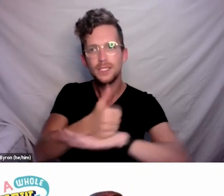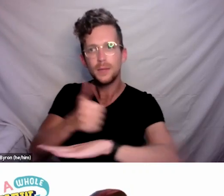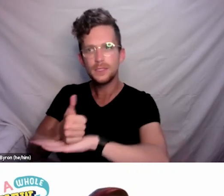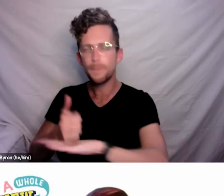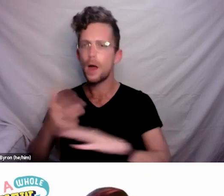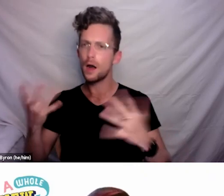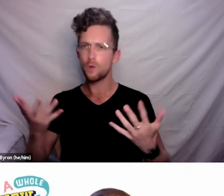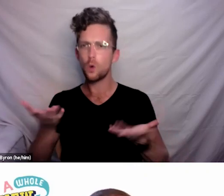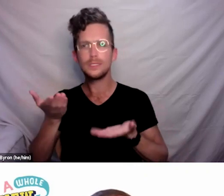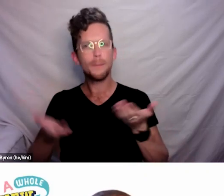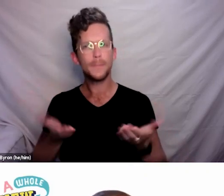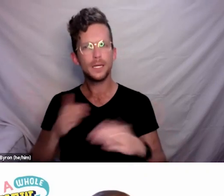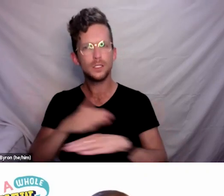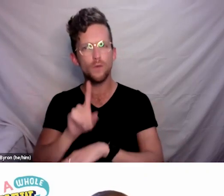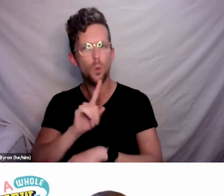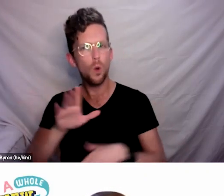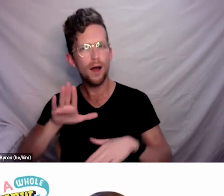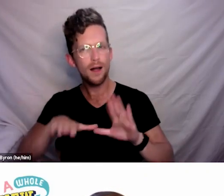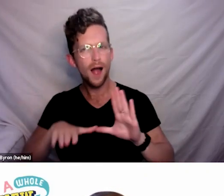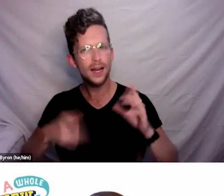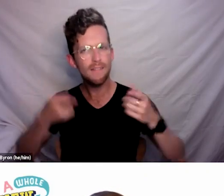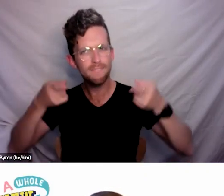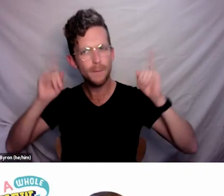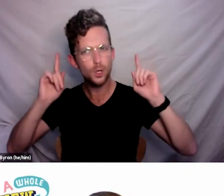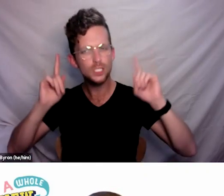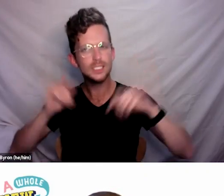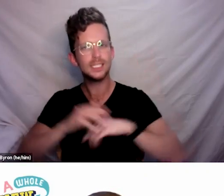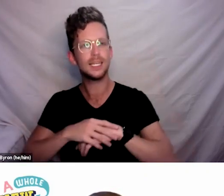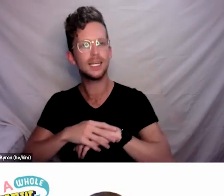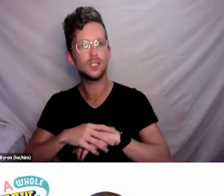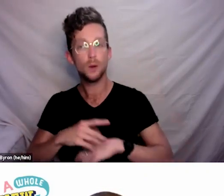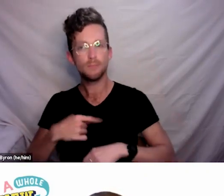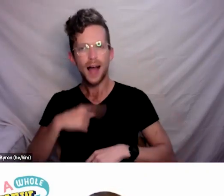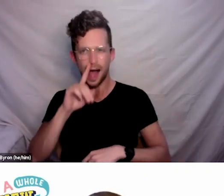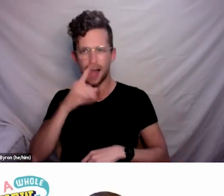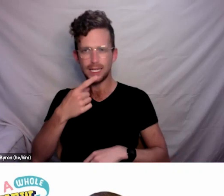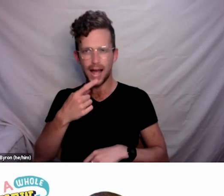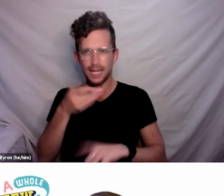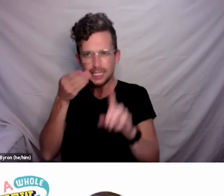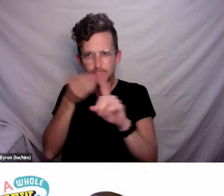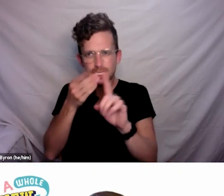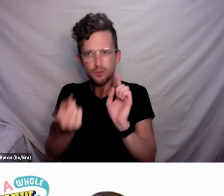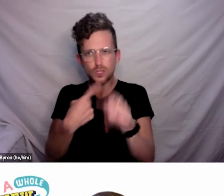So I won’t answer specifically to what does somebody with autism do.